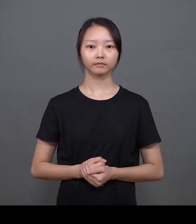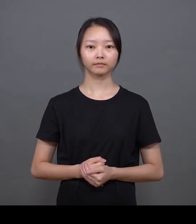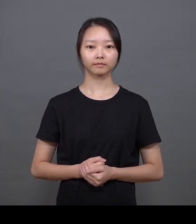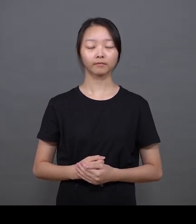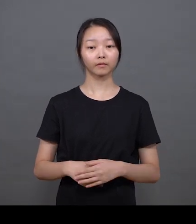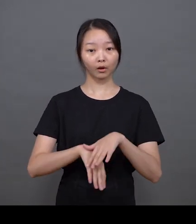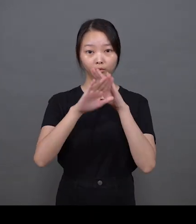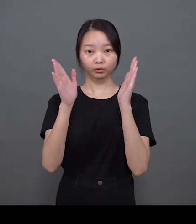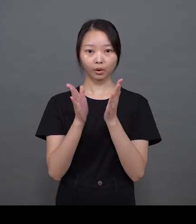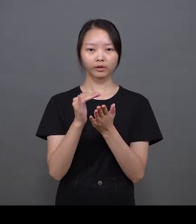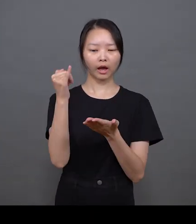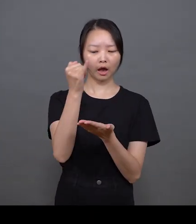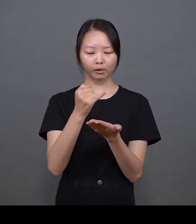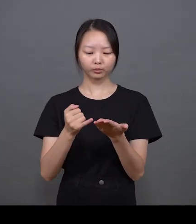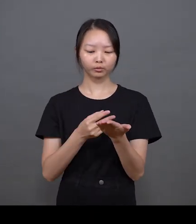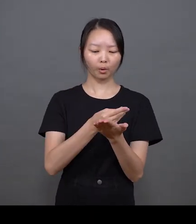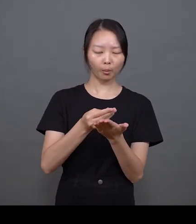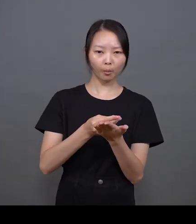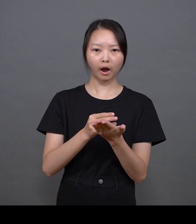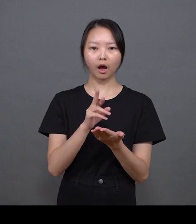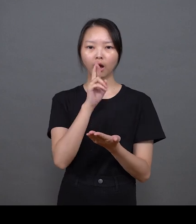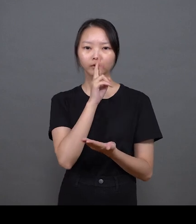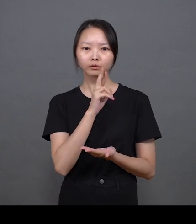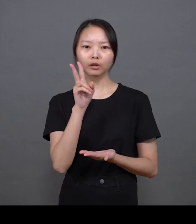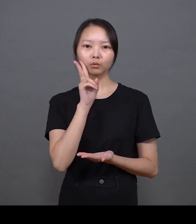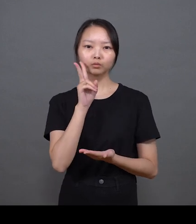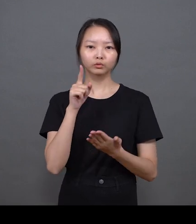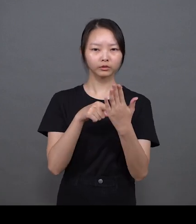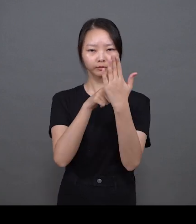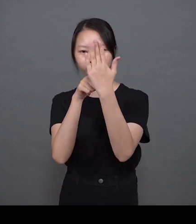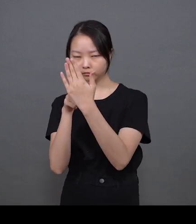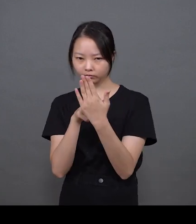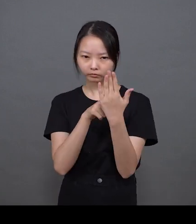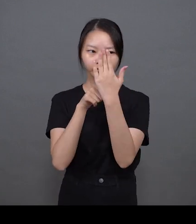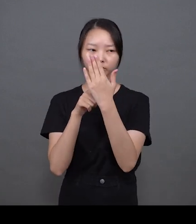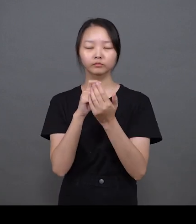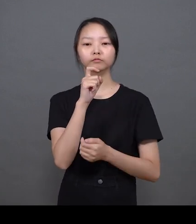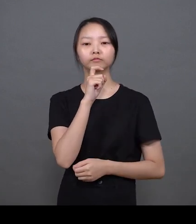Every artwork is metaphorical In ‘Beyond Form’, brushstrokes